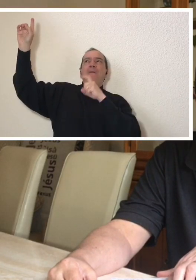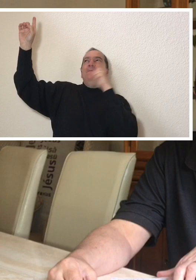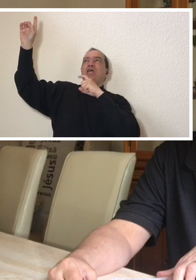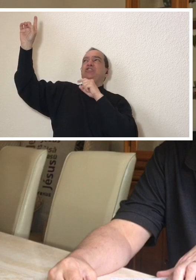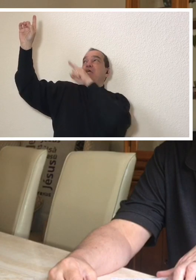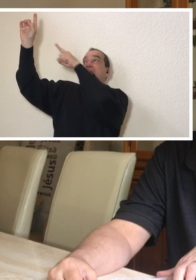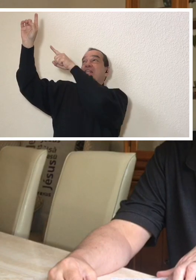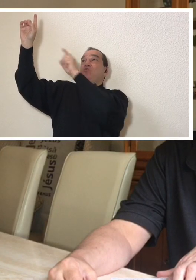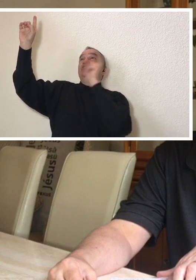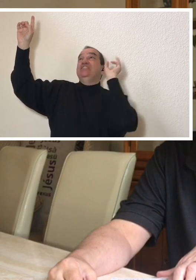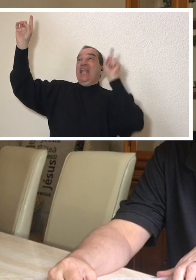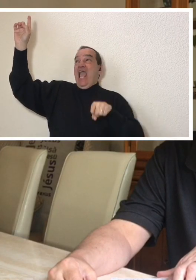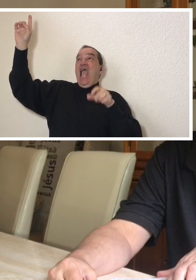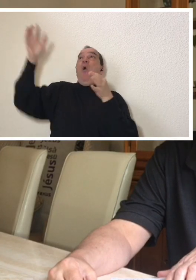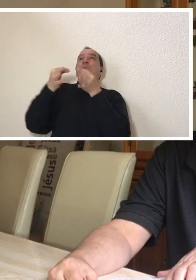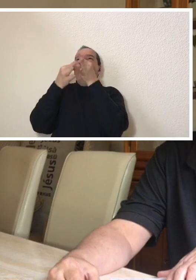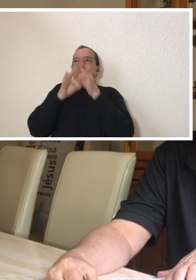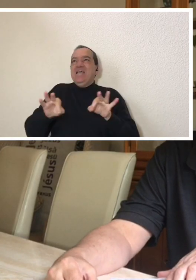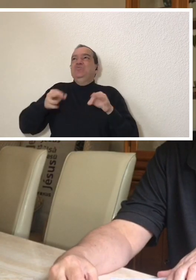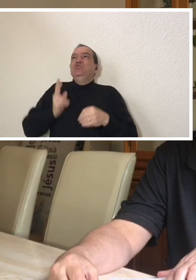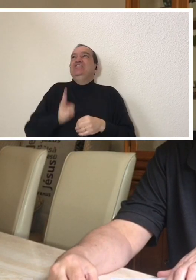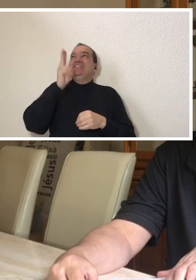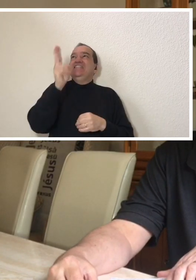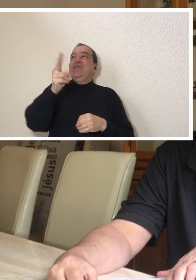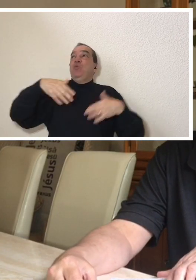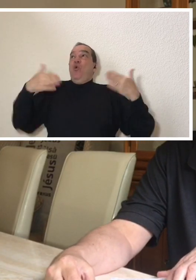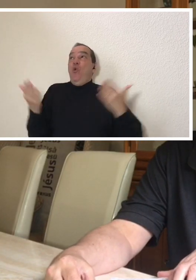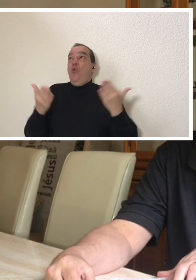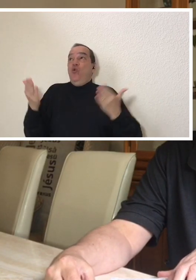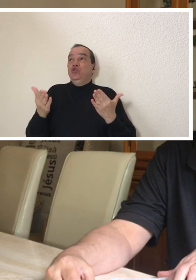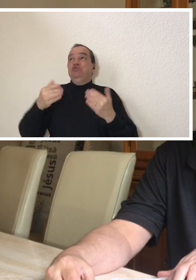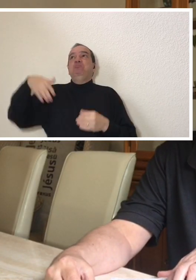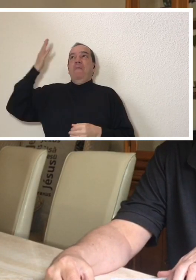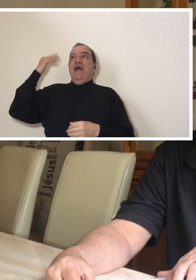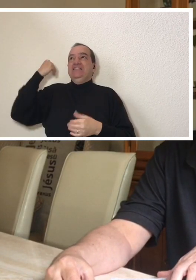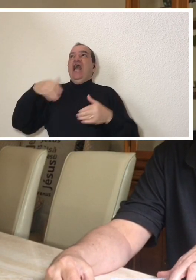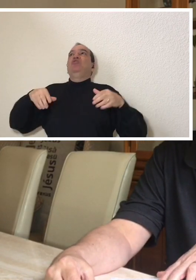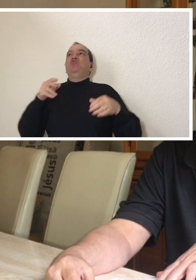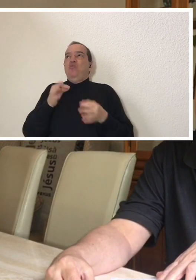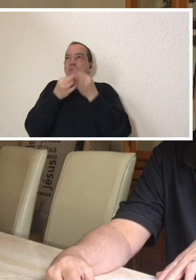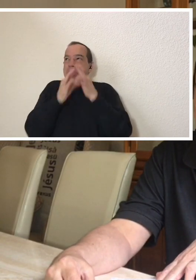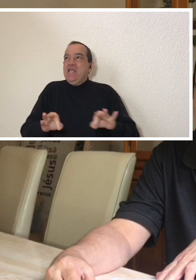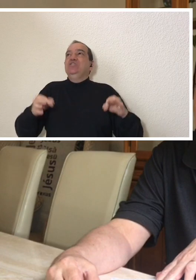yesterday, today and will always be the same forever. It was there in God's word that